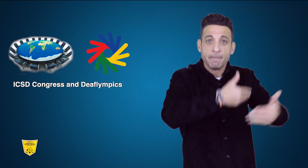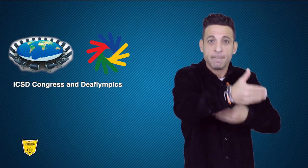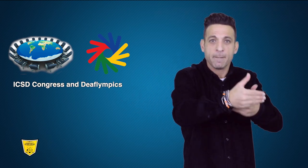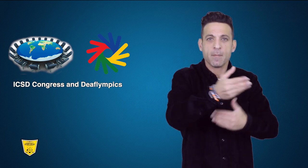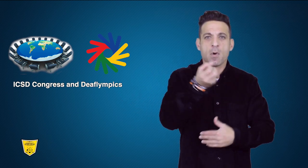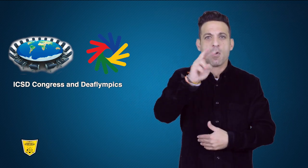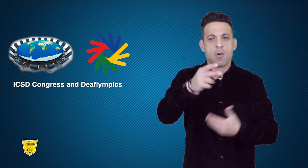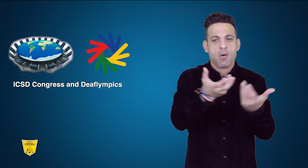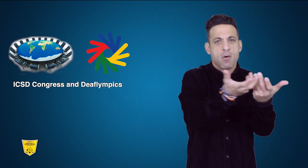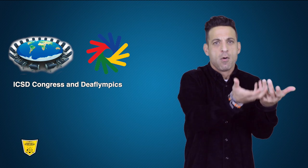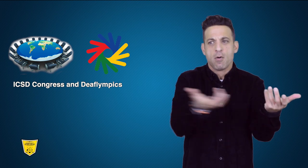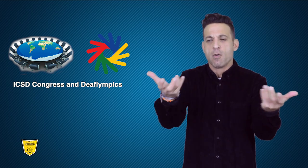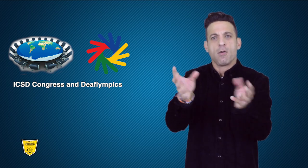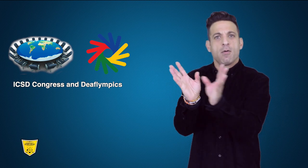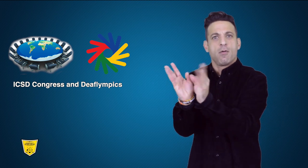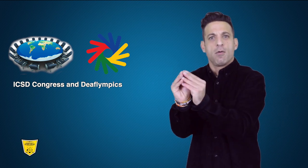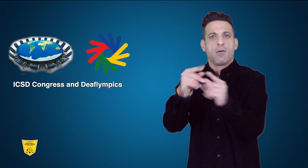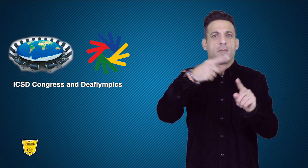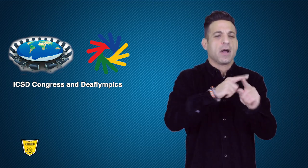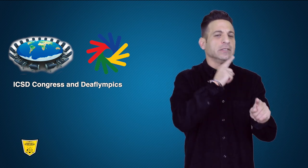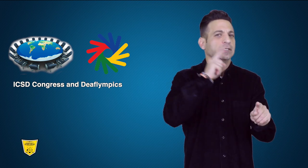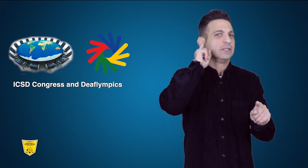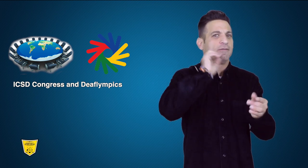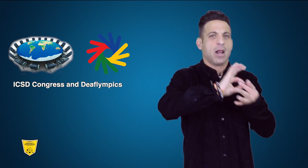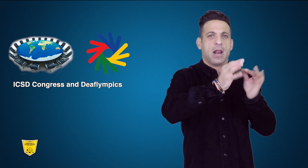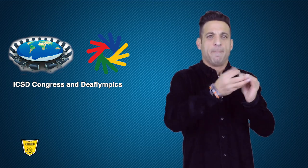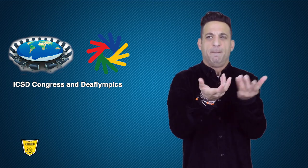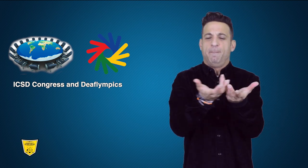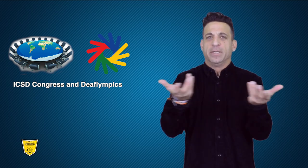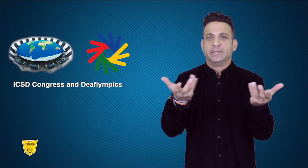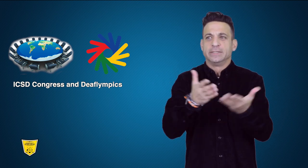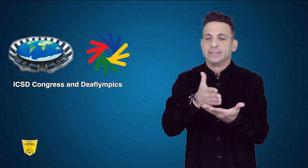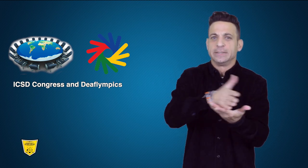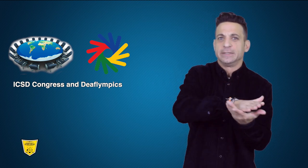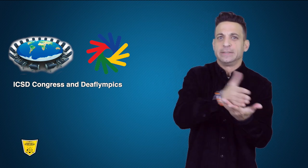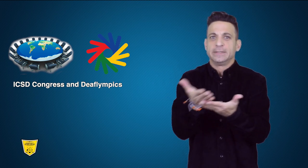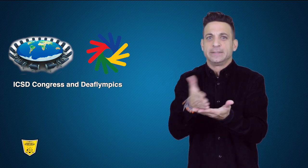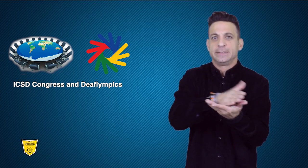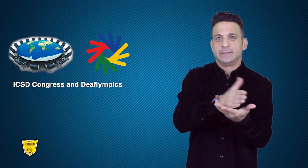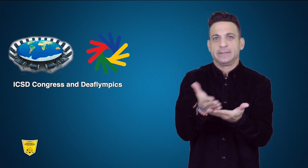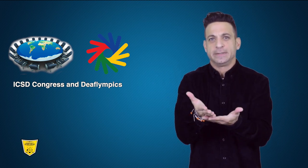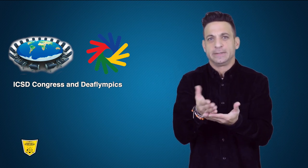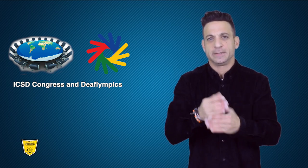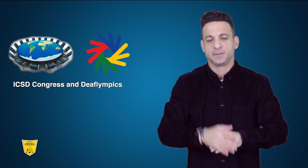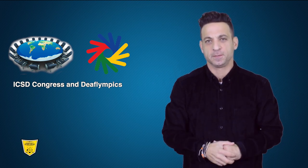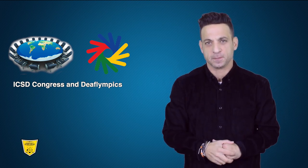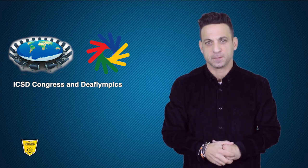or should be hosted in the same venue city.